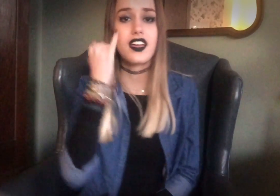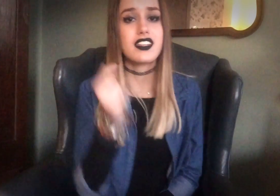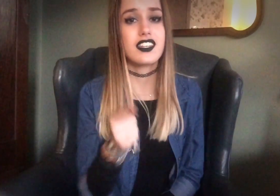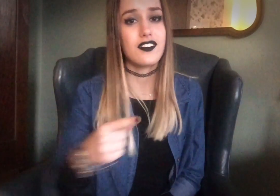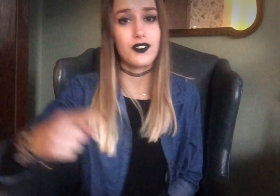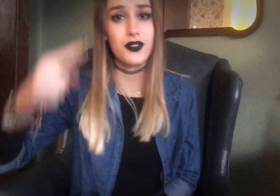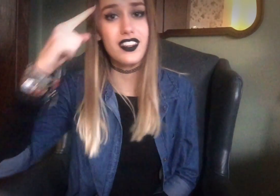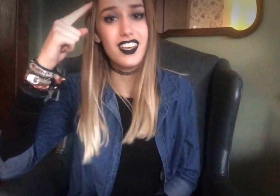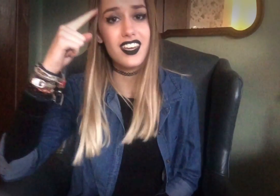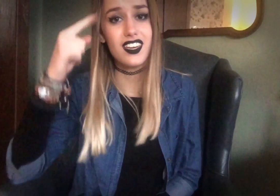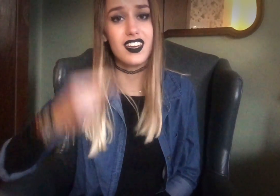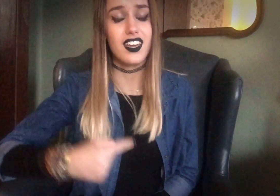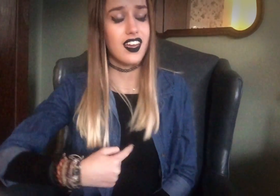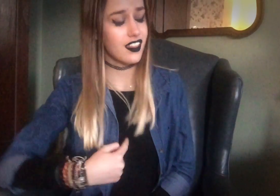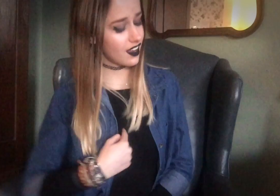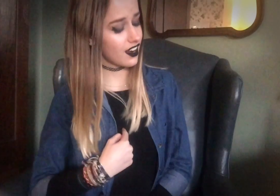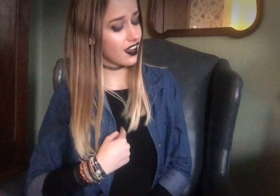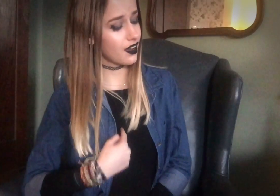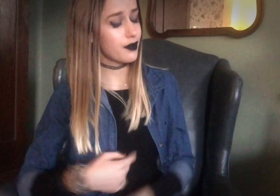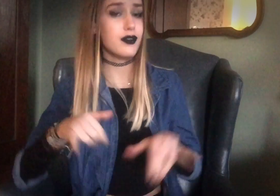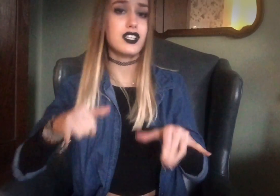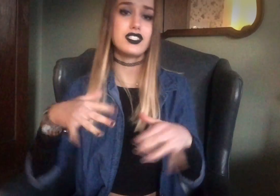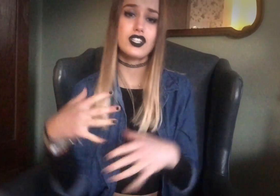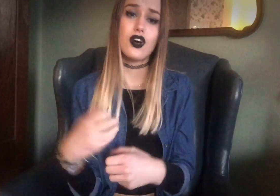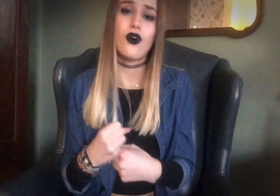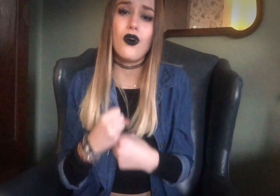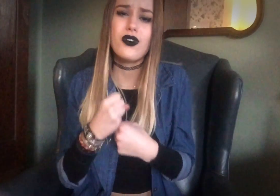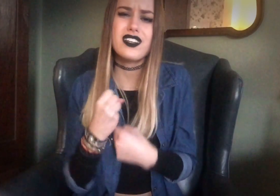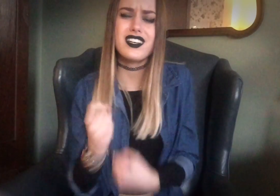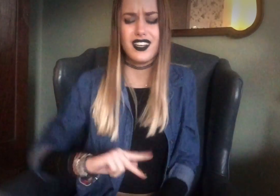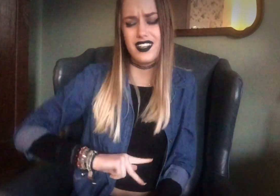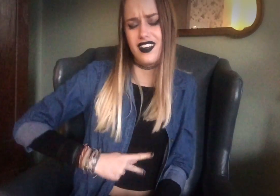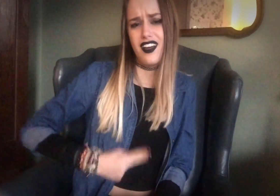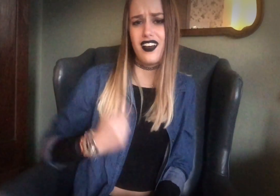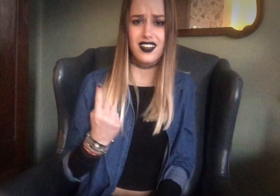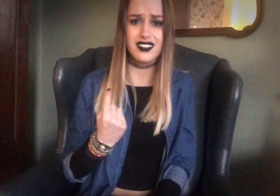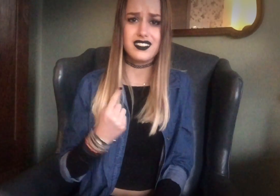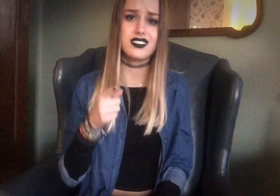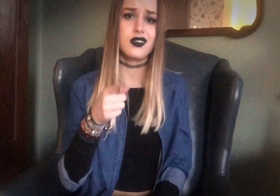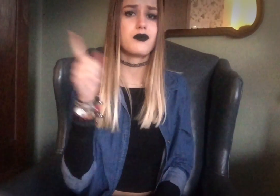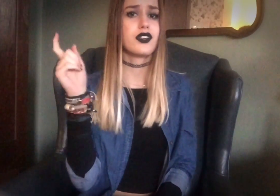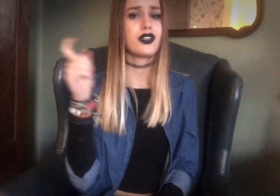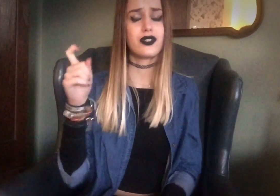And if you think that I'm still holdin' on to somethin'